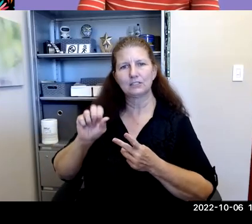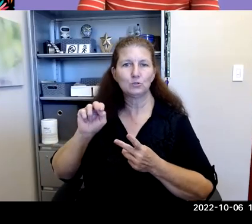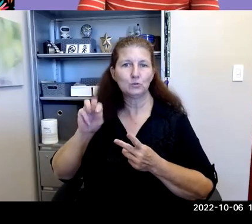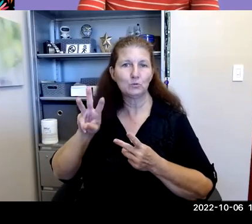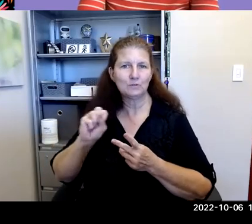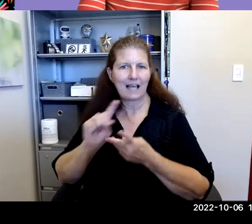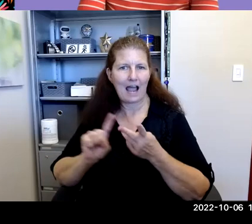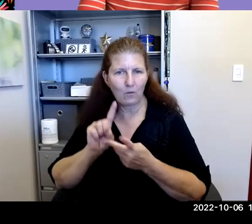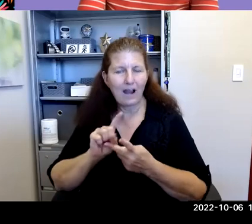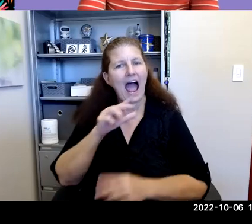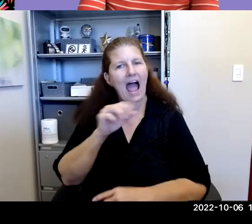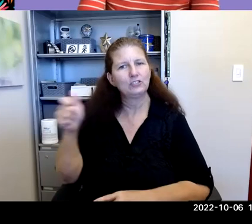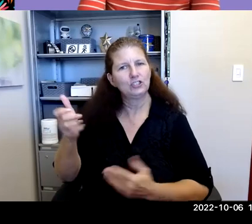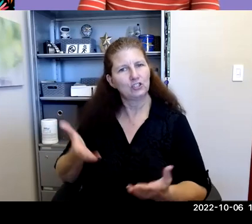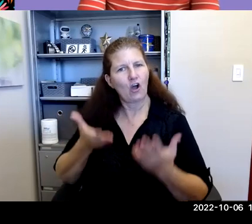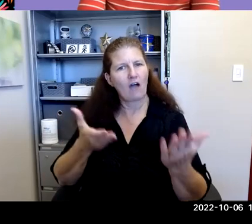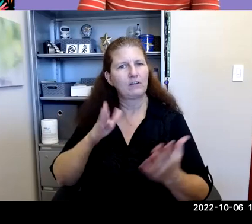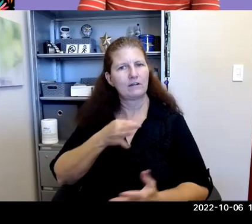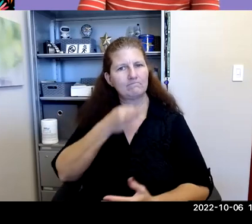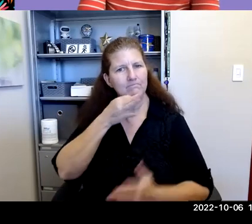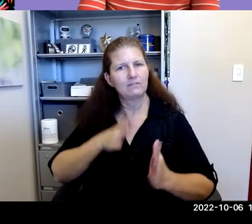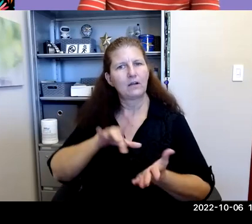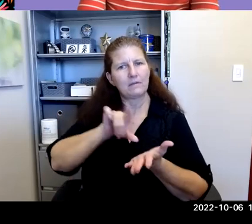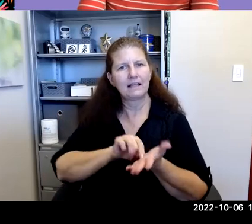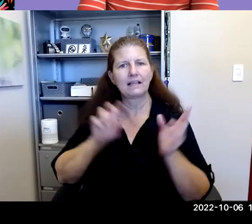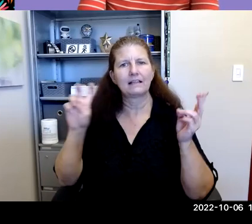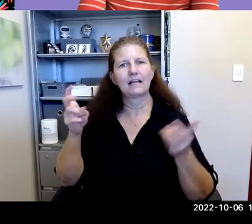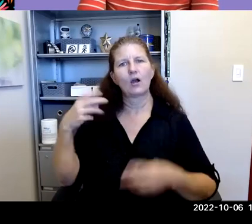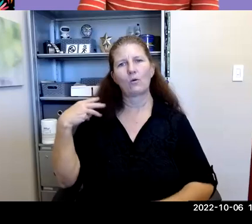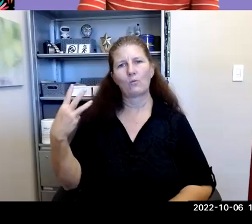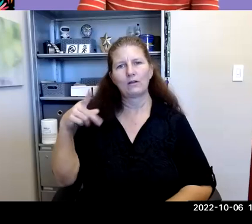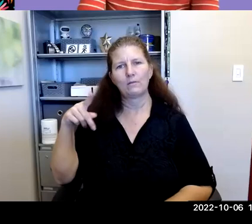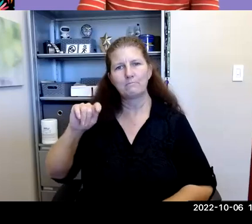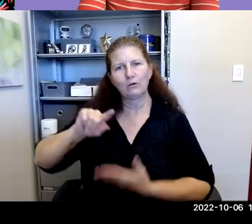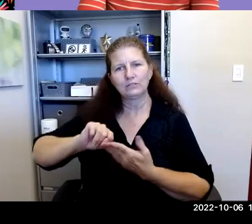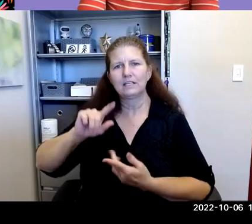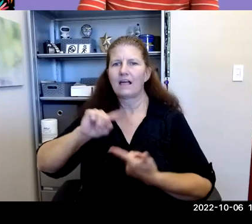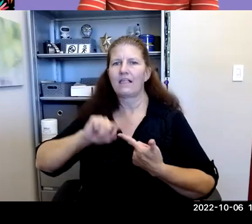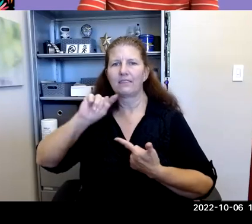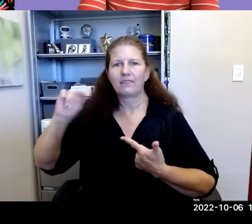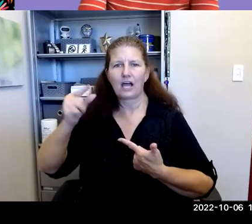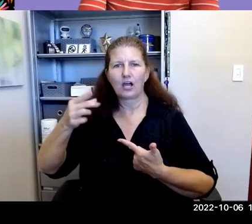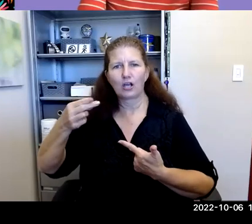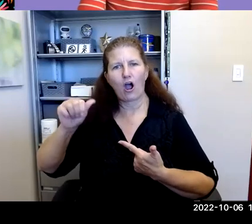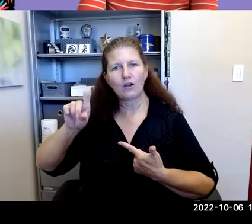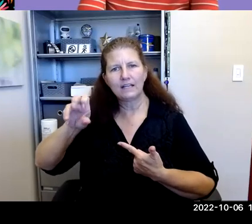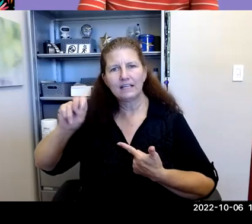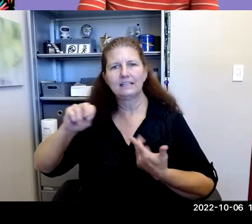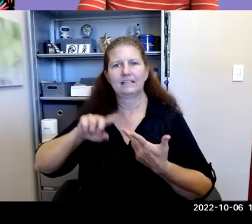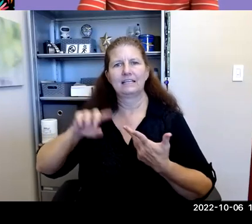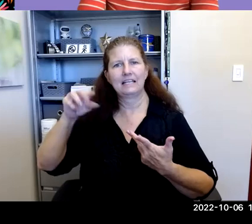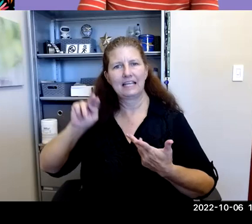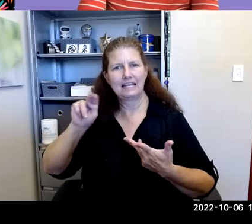Katherine Michel: and she has offered her expertise to publications like the Washington Post, the Guardian and Npr. Among many others.